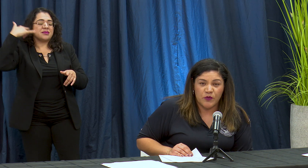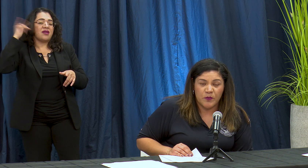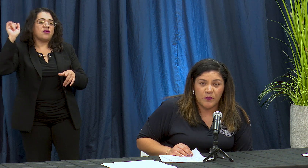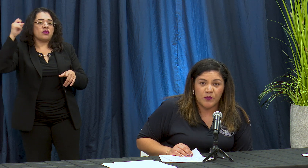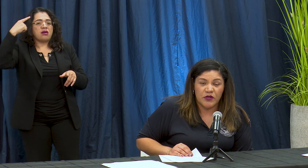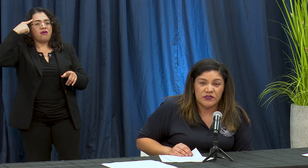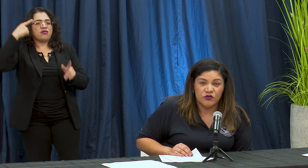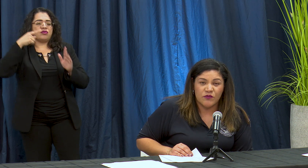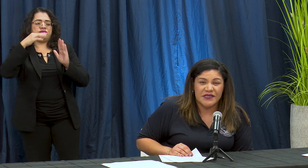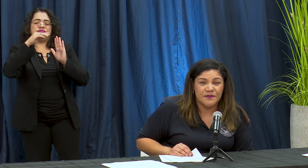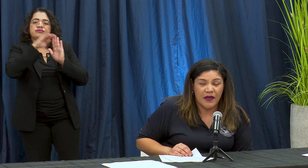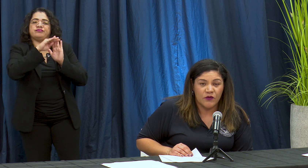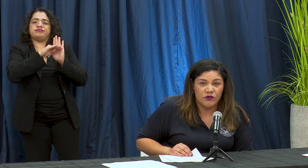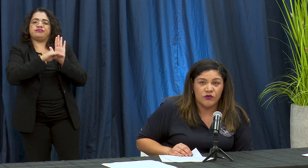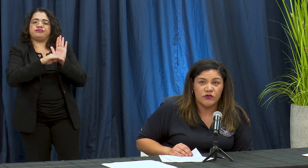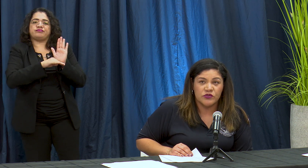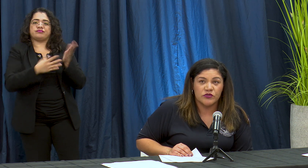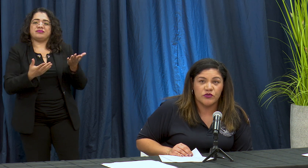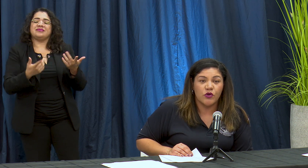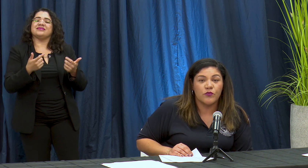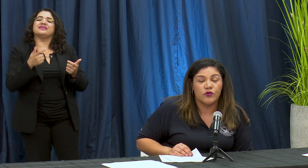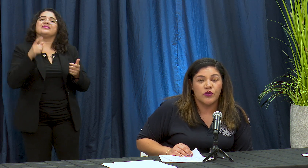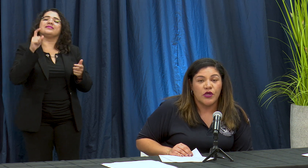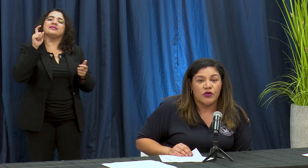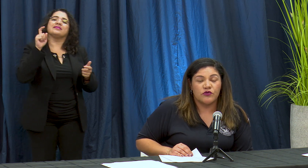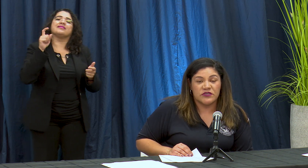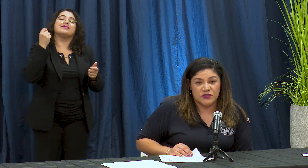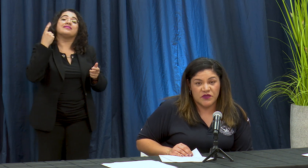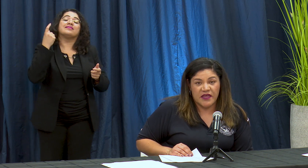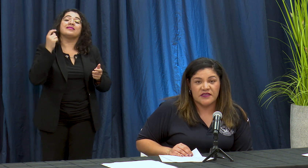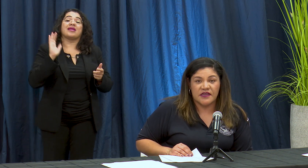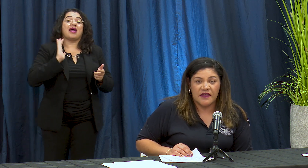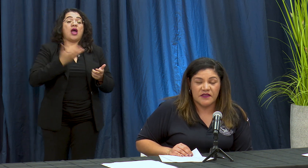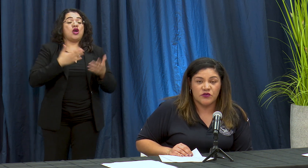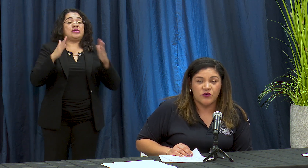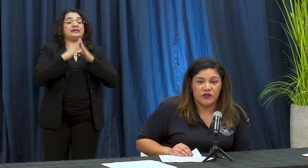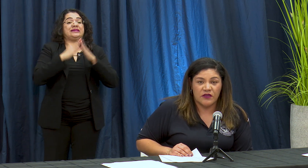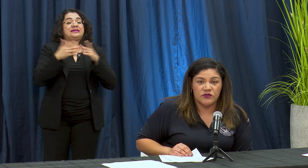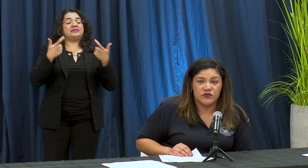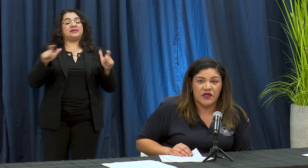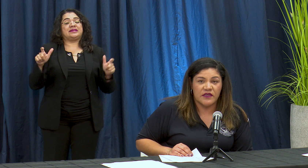population mess bajo no no como nuestro ciudades grandes o condado ciudades